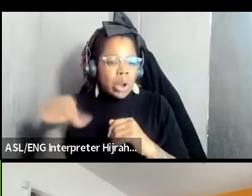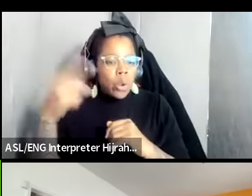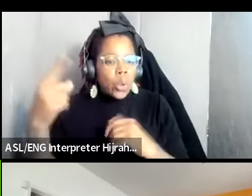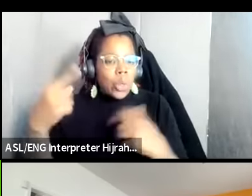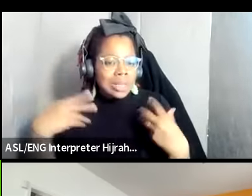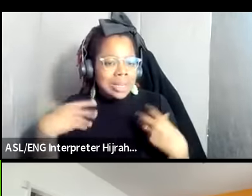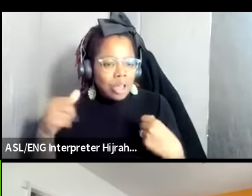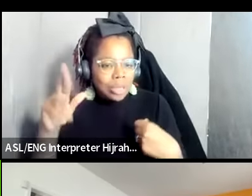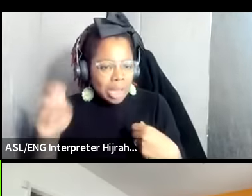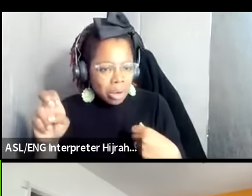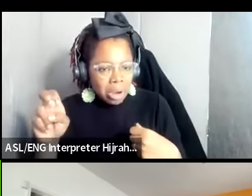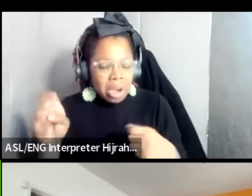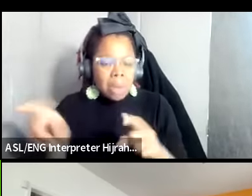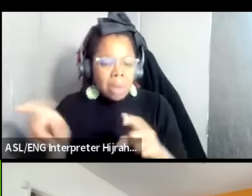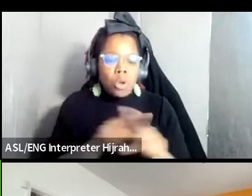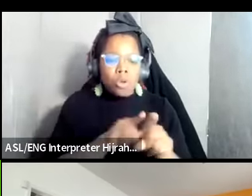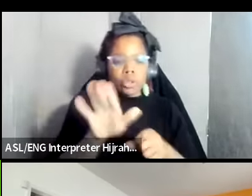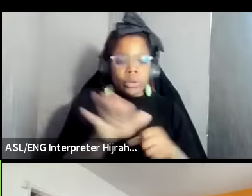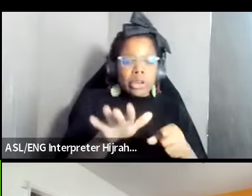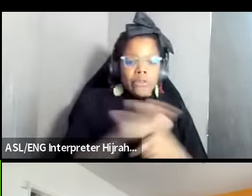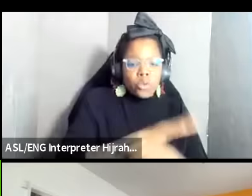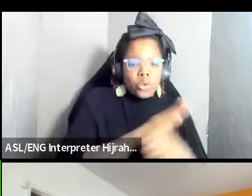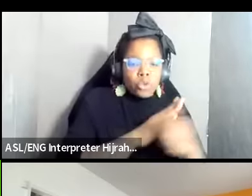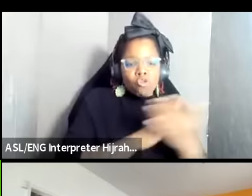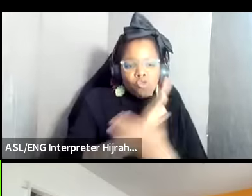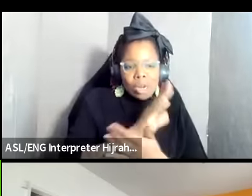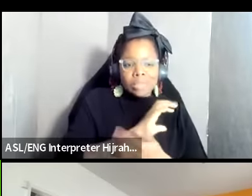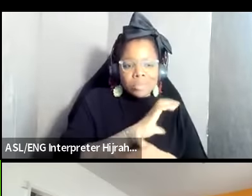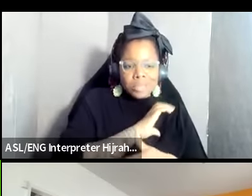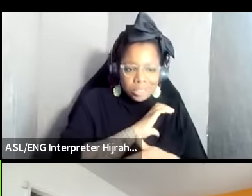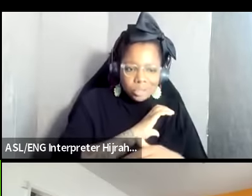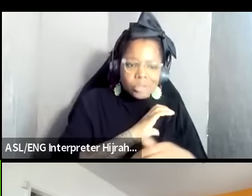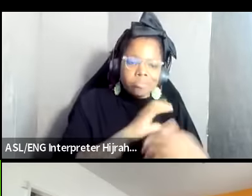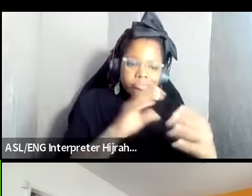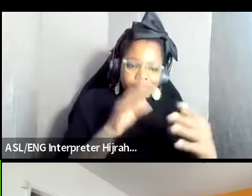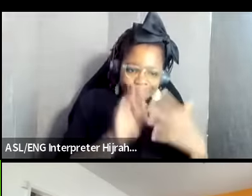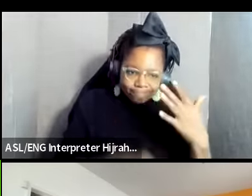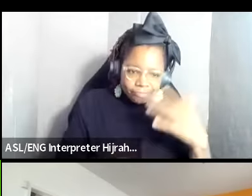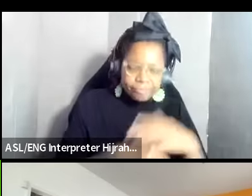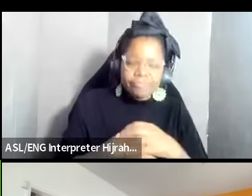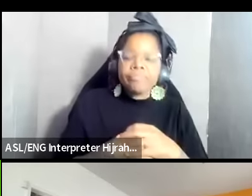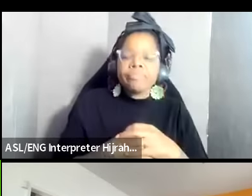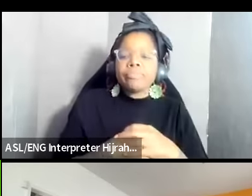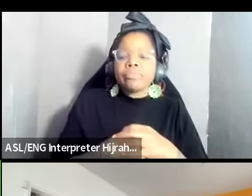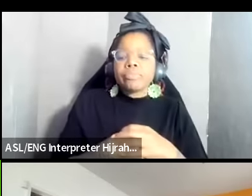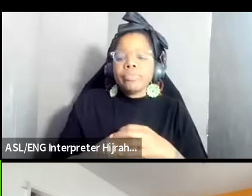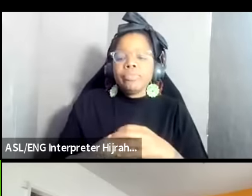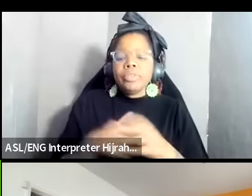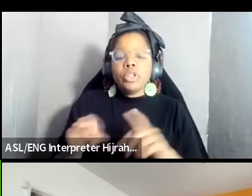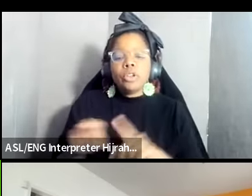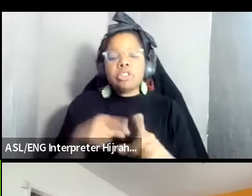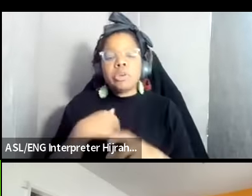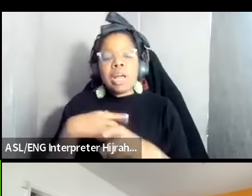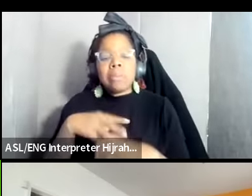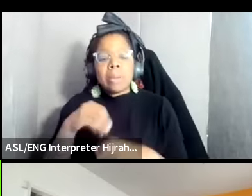but their full full rights and citizenship um and then I'm a part of this this network the